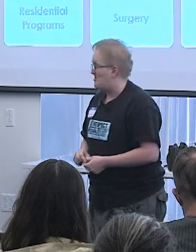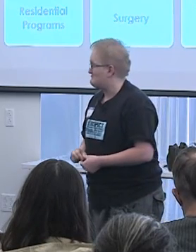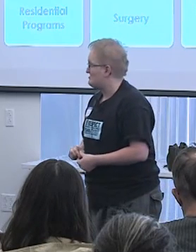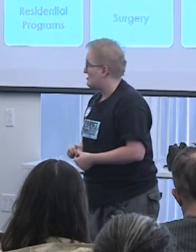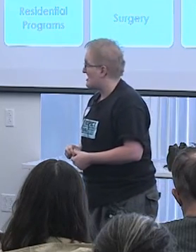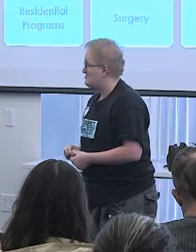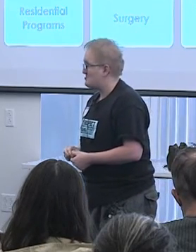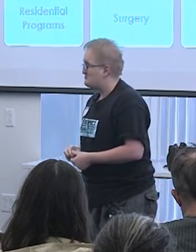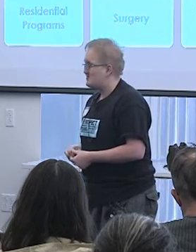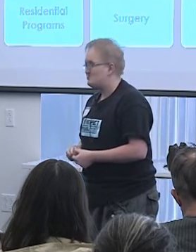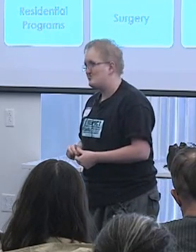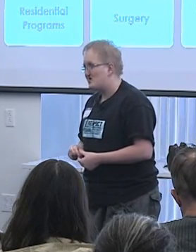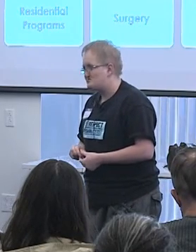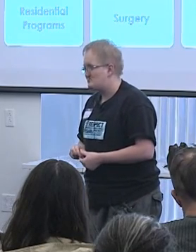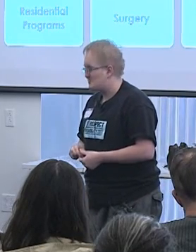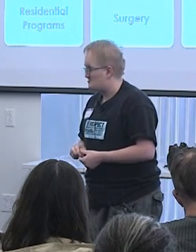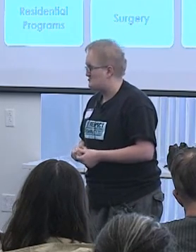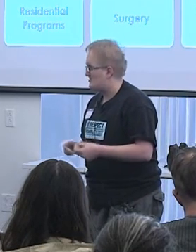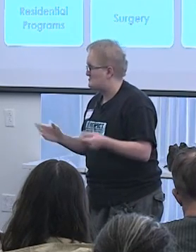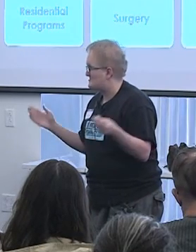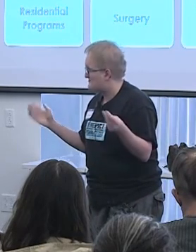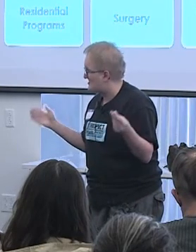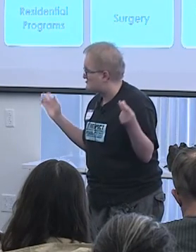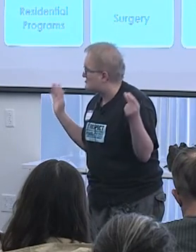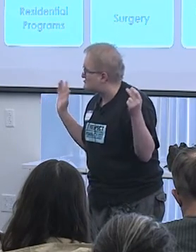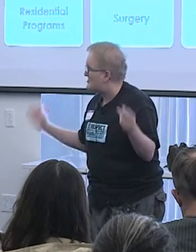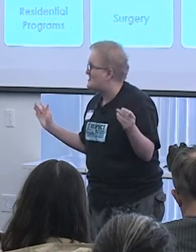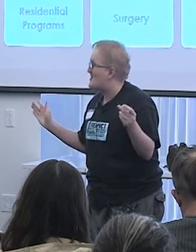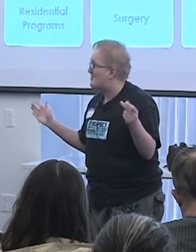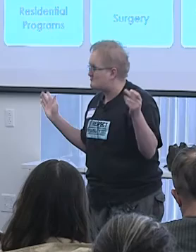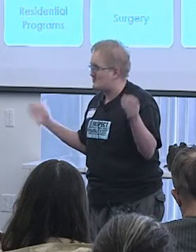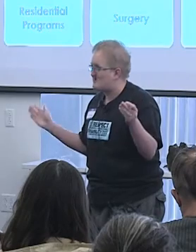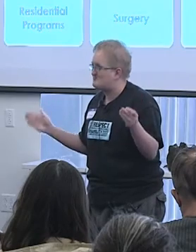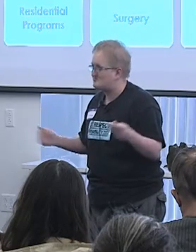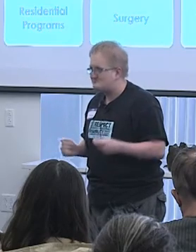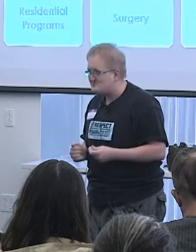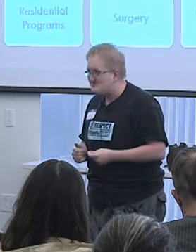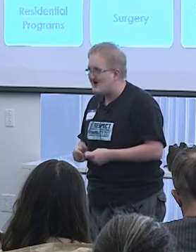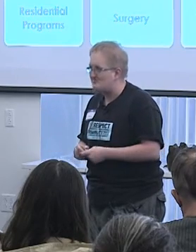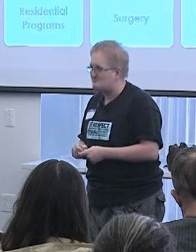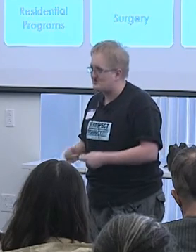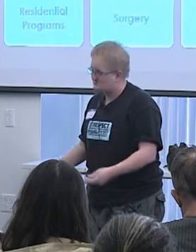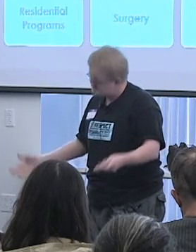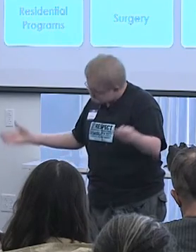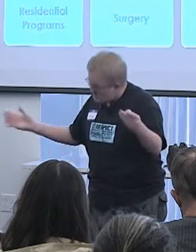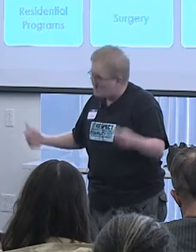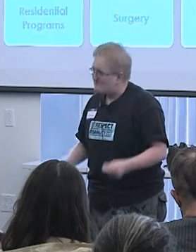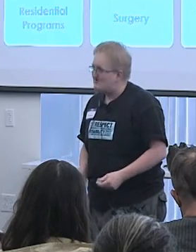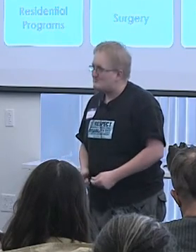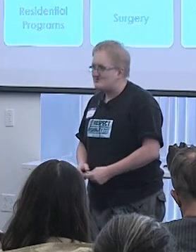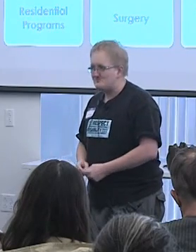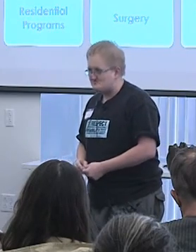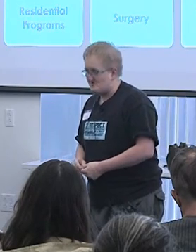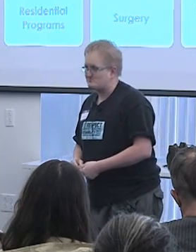And I hope that no doctors who identify as 'they' would do that but people can be shits.